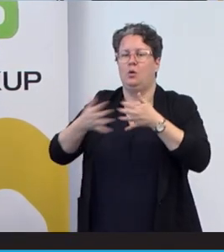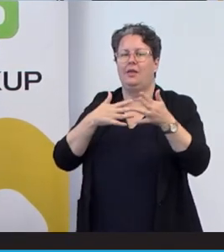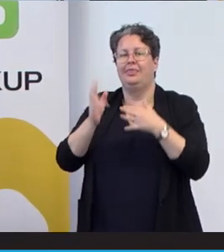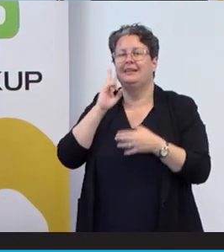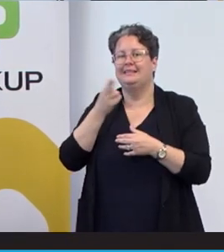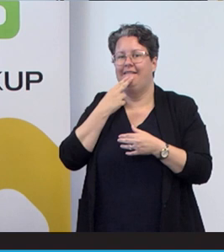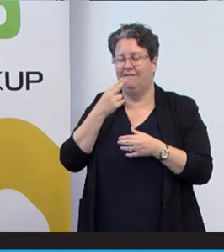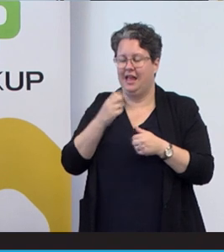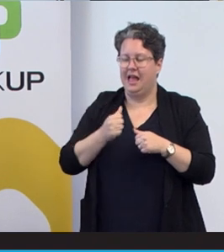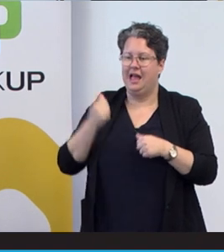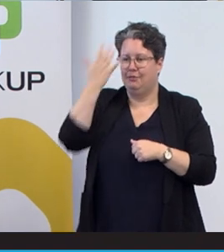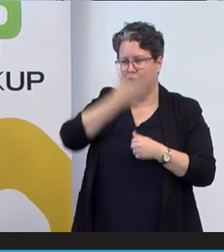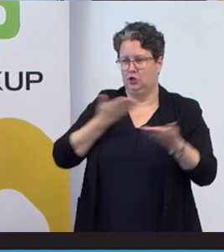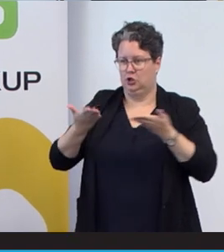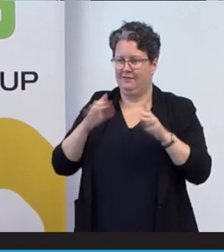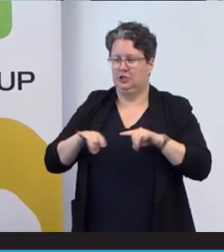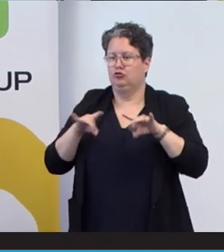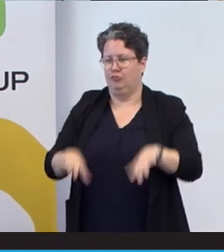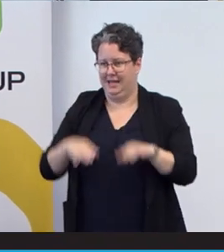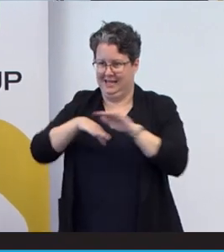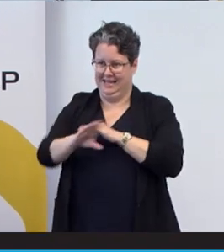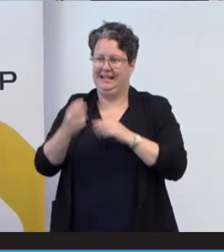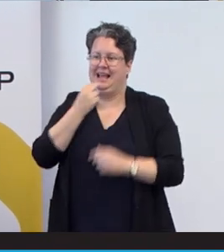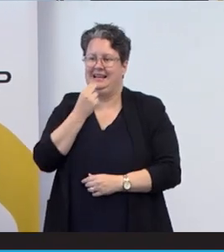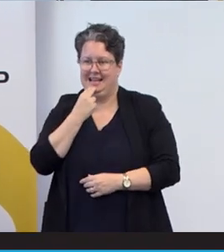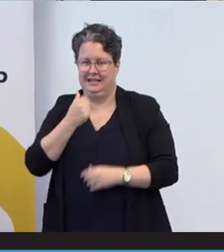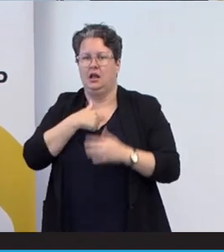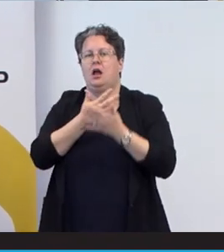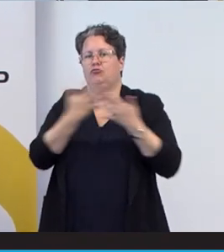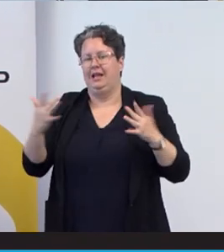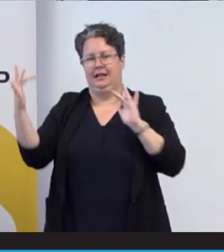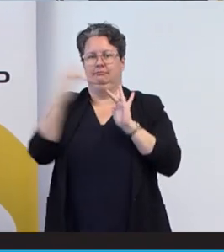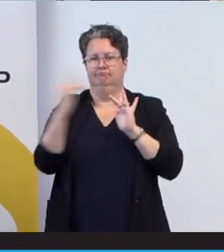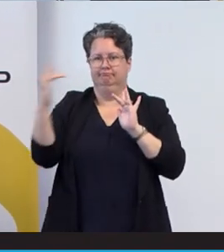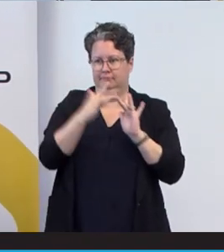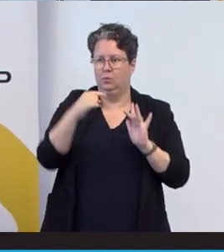Australia that back in Adelaide regularly get in contact with them. I go to their workshop,